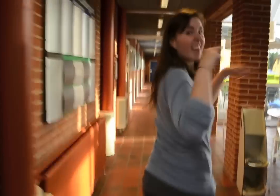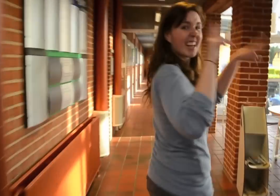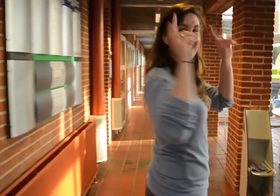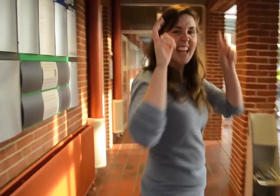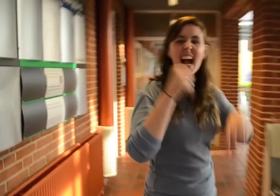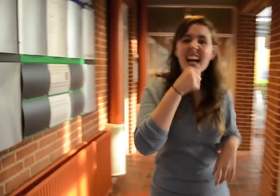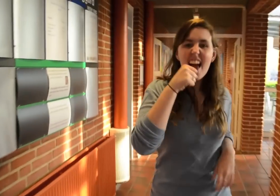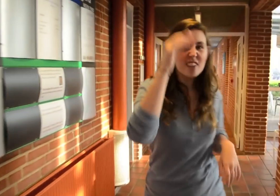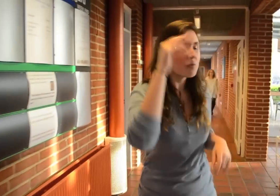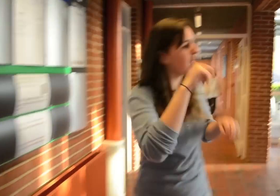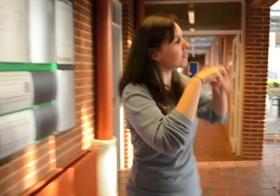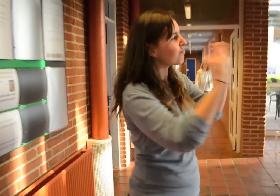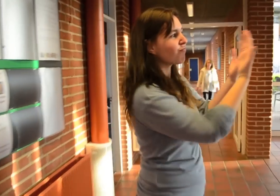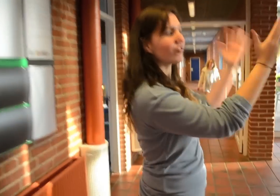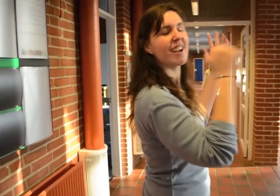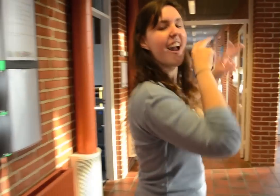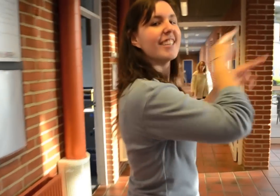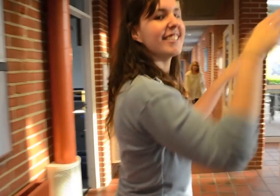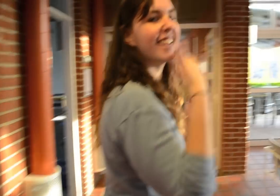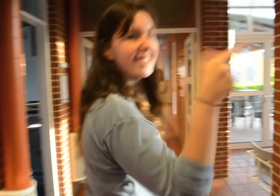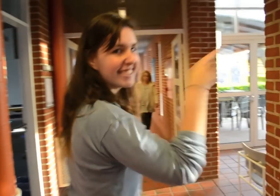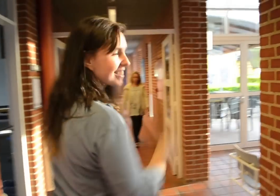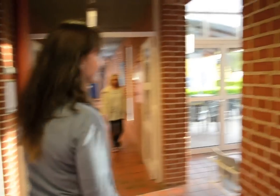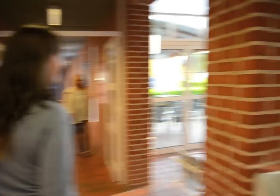This is called the glass room where you can sit and look out the window to the scenery.